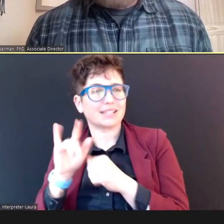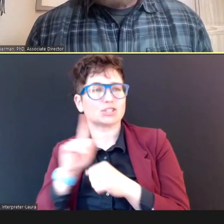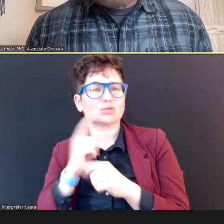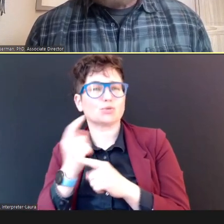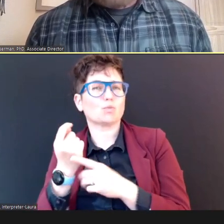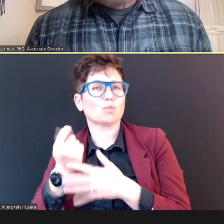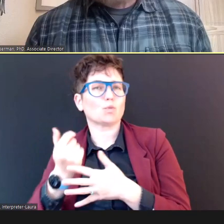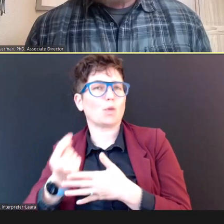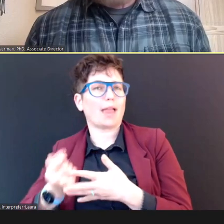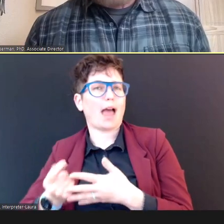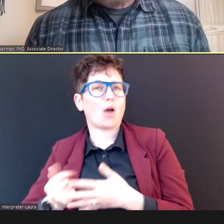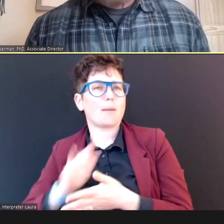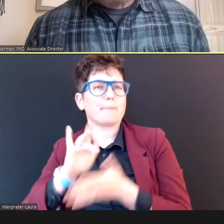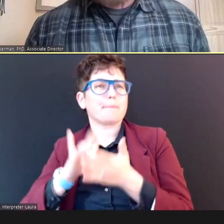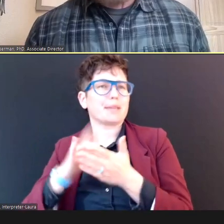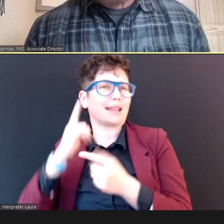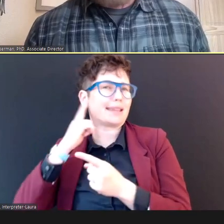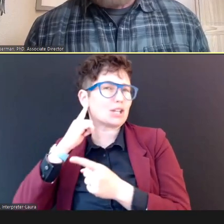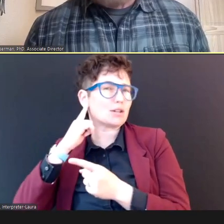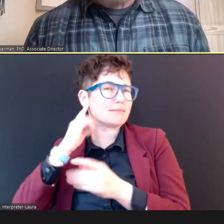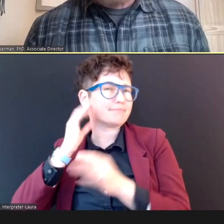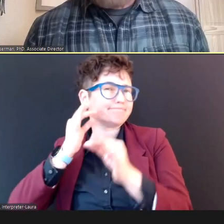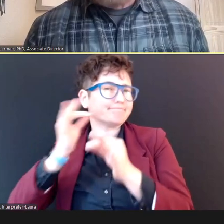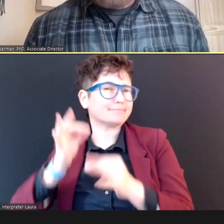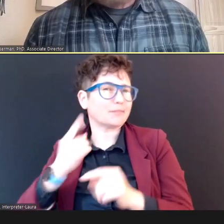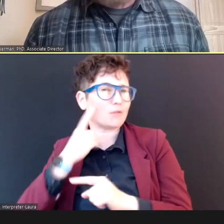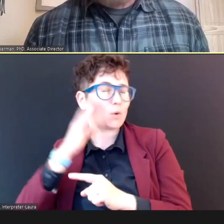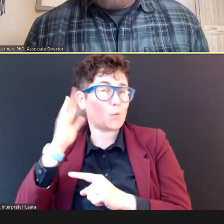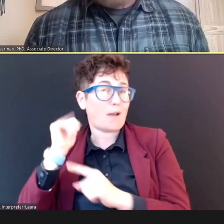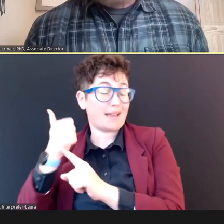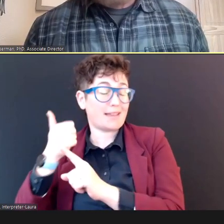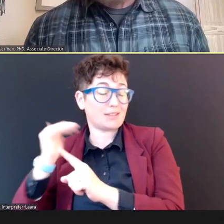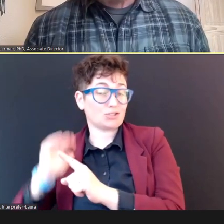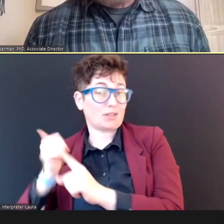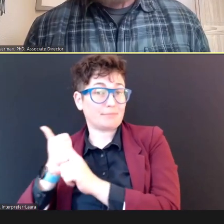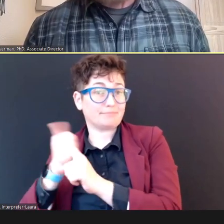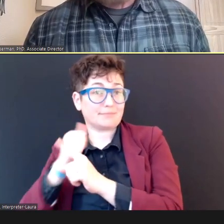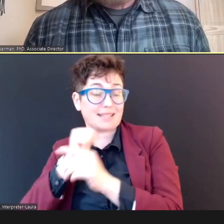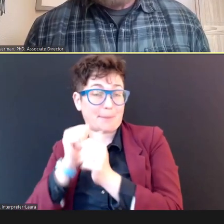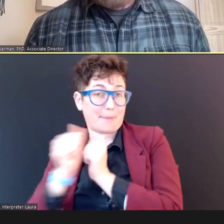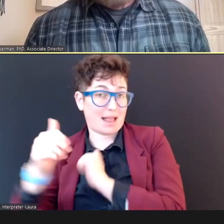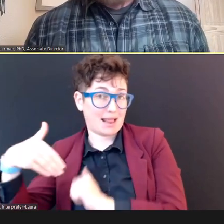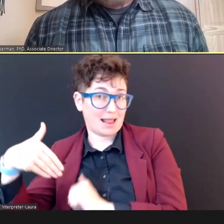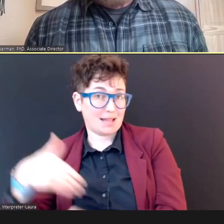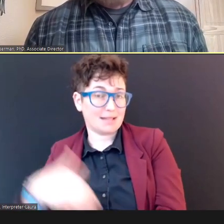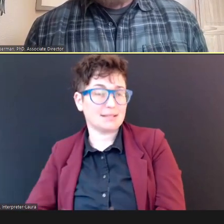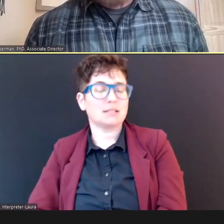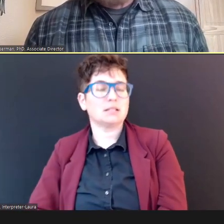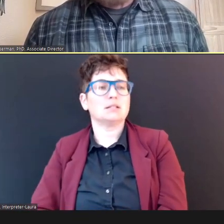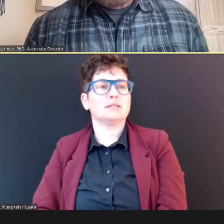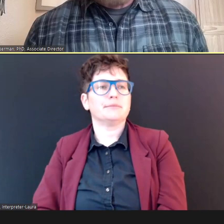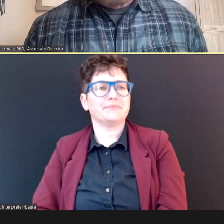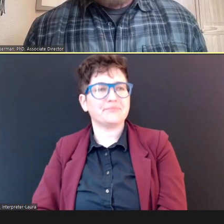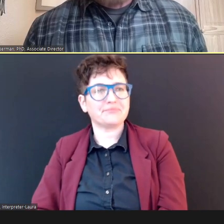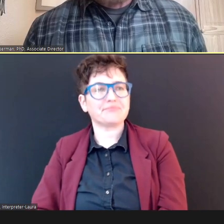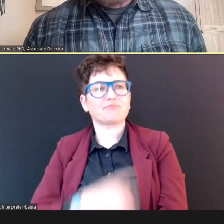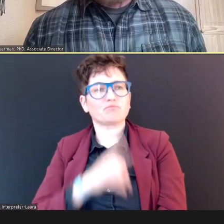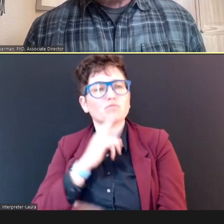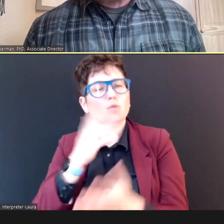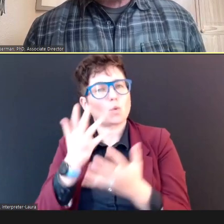ear explanation for why the Child hasn't passed yet. So we want the healthcare provider to do an assessment of, whether the